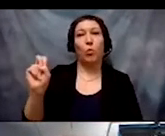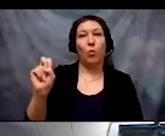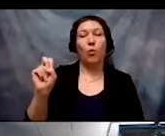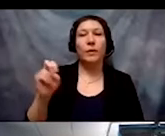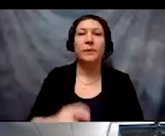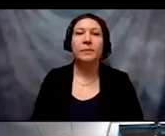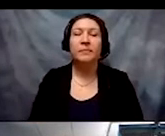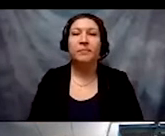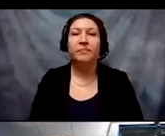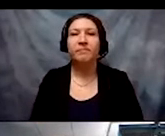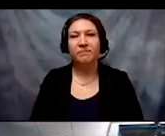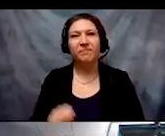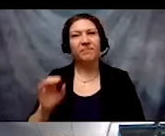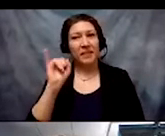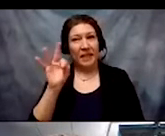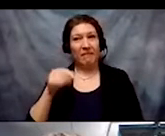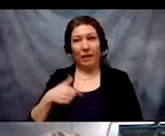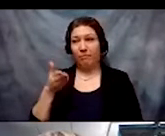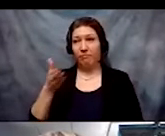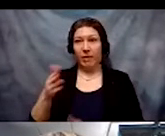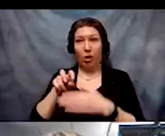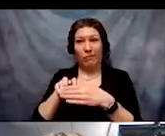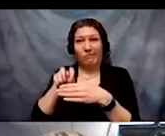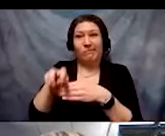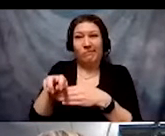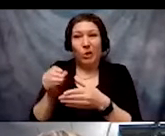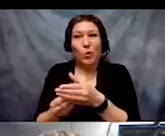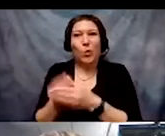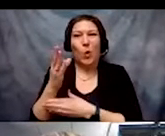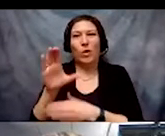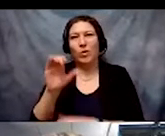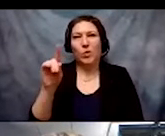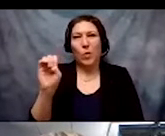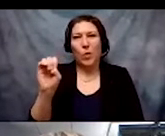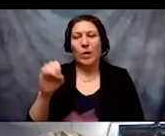this is where we recognize the many privileges that the system is giving